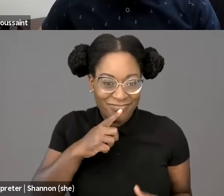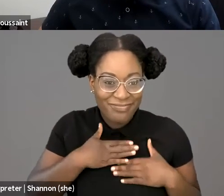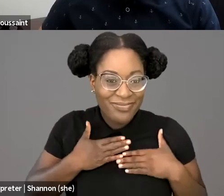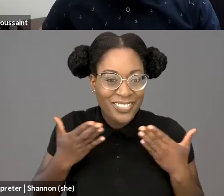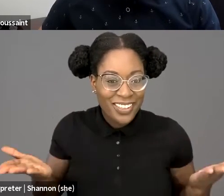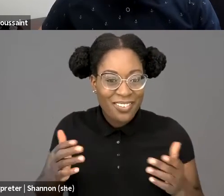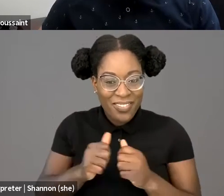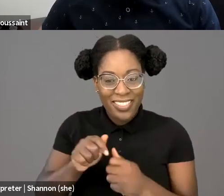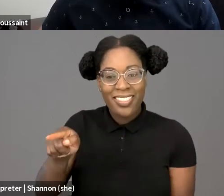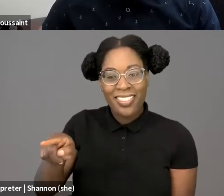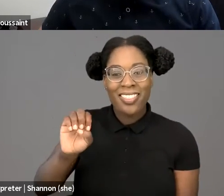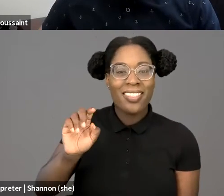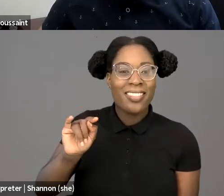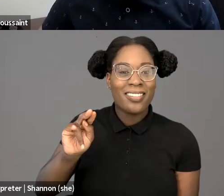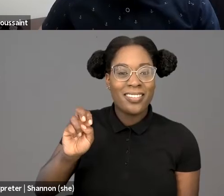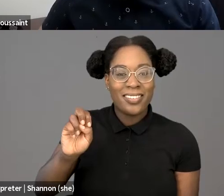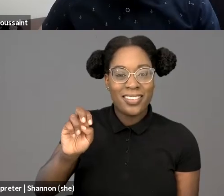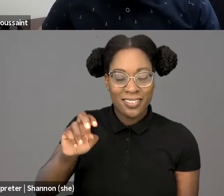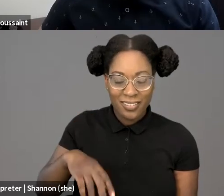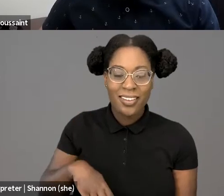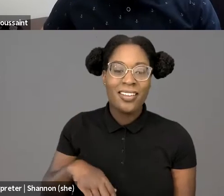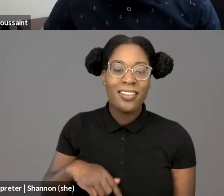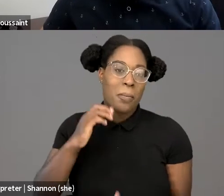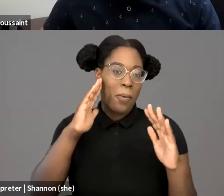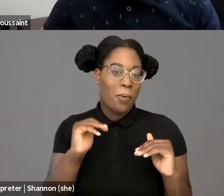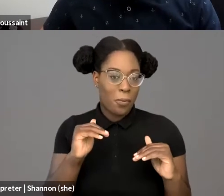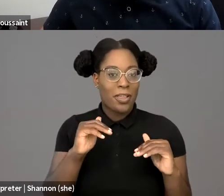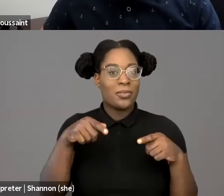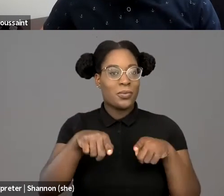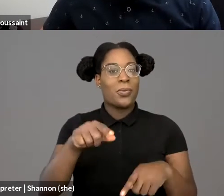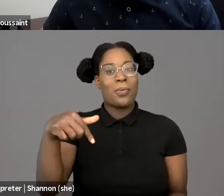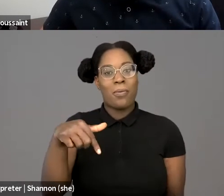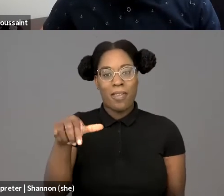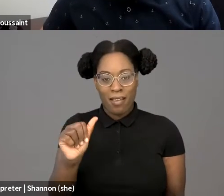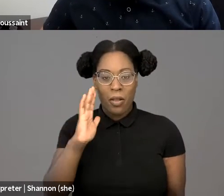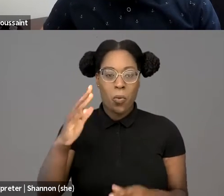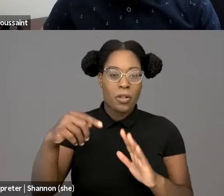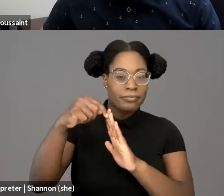So I'm hoping we will talk more about that during the Q&A. I'm also hoping we will talk a little bit